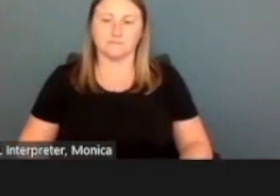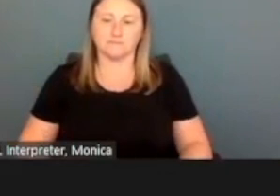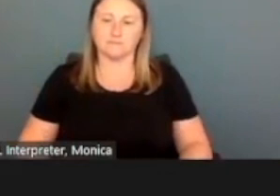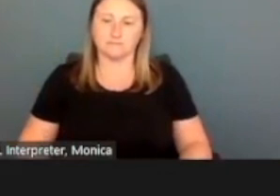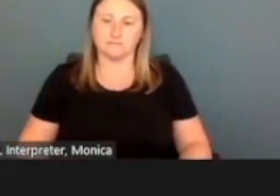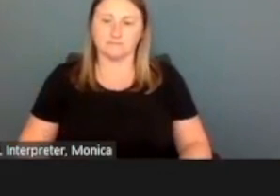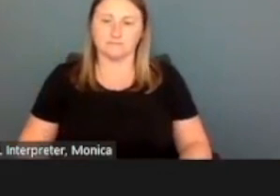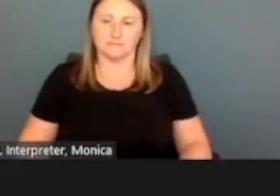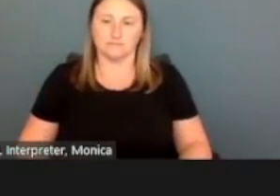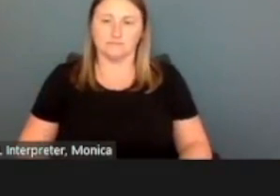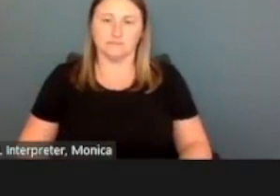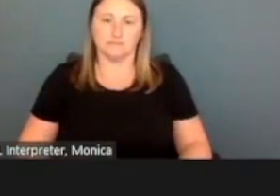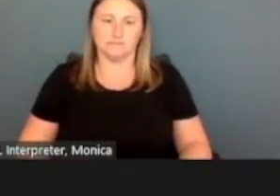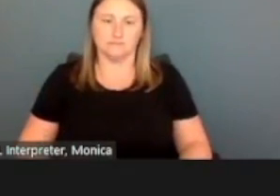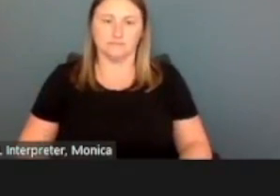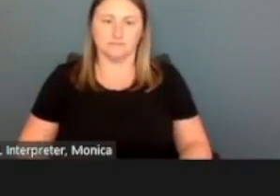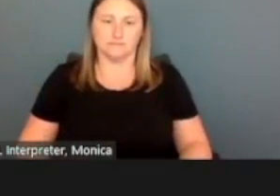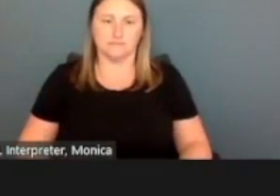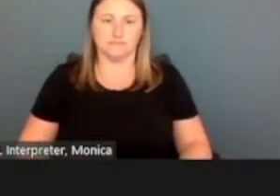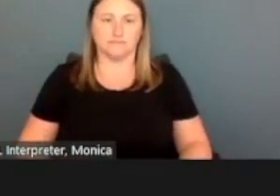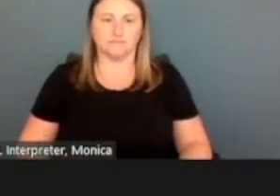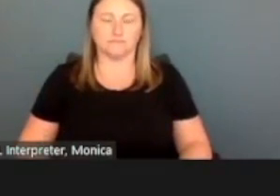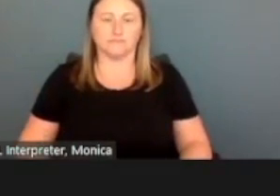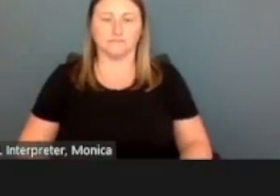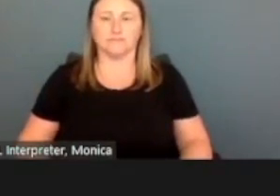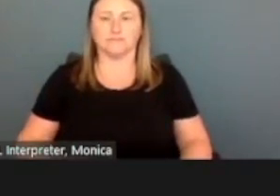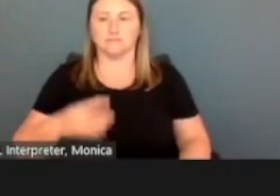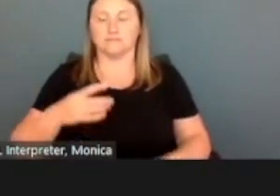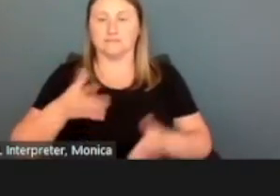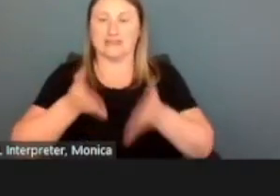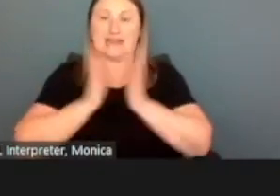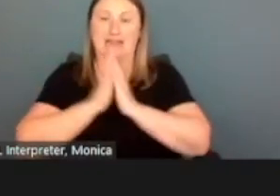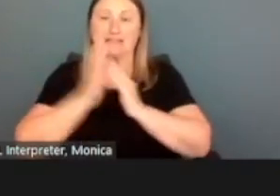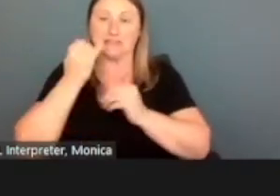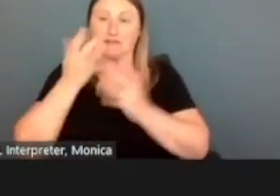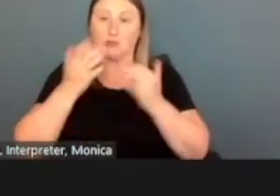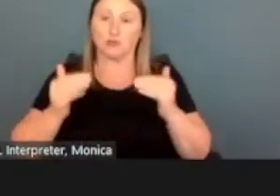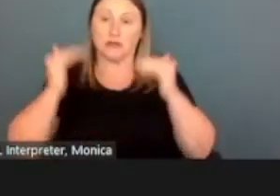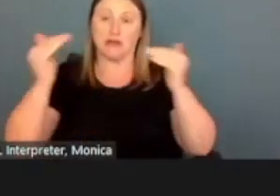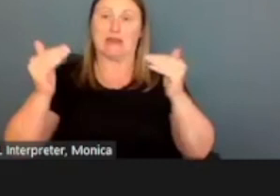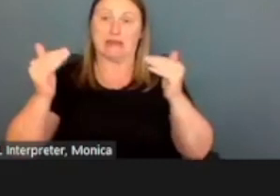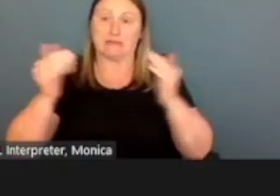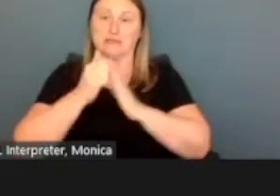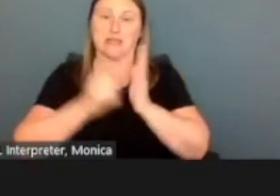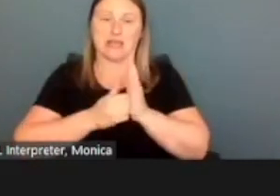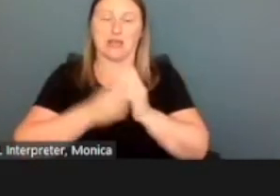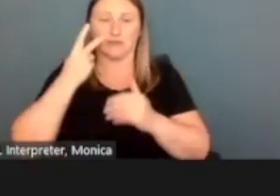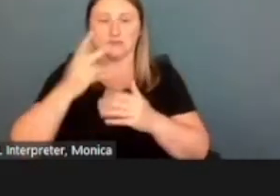And there it was like, "Hey, do you want to enhance your account?" Here's the features. We're gonna go to Experian.